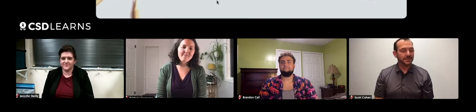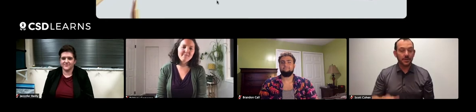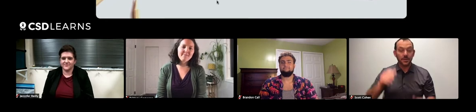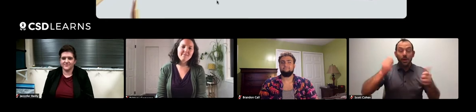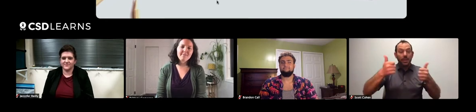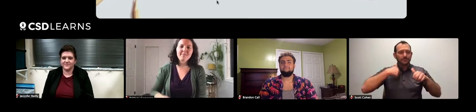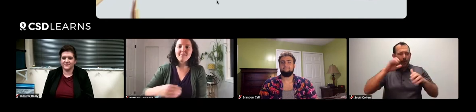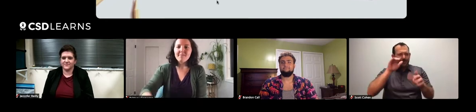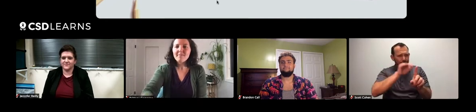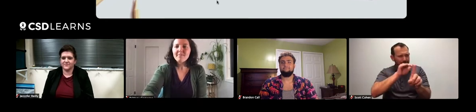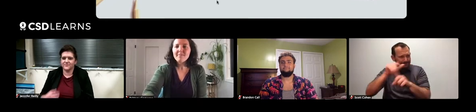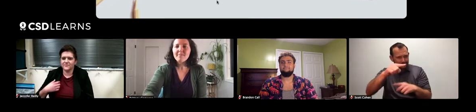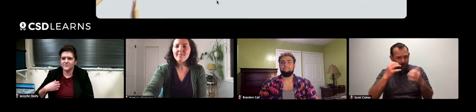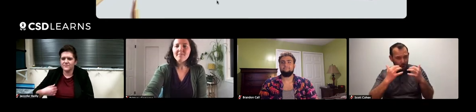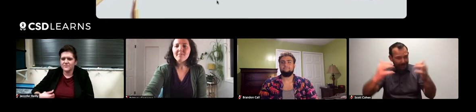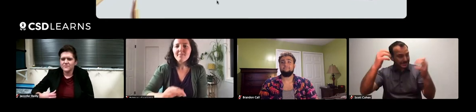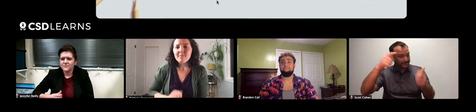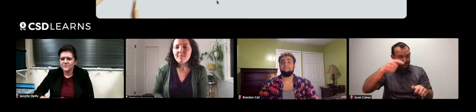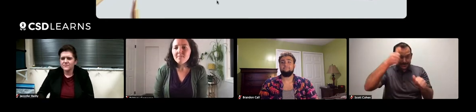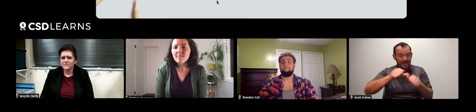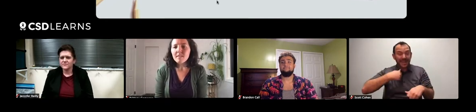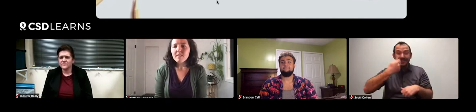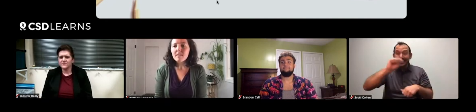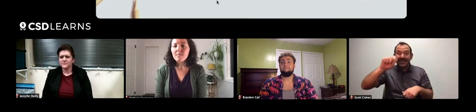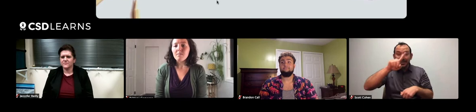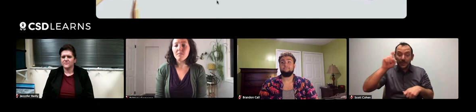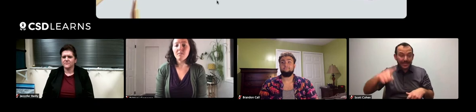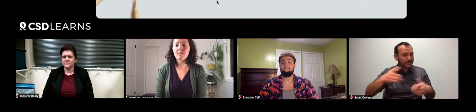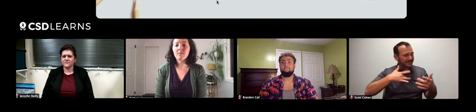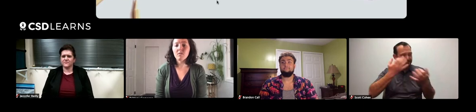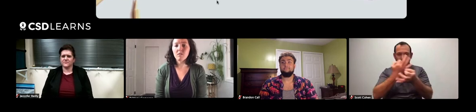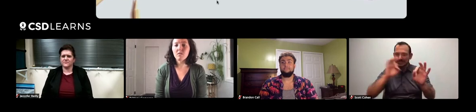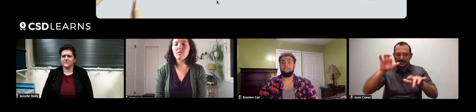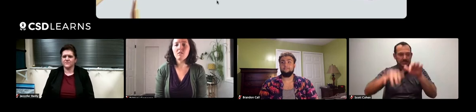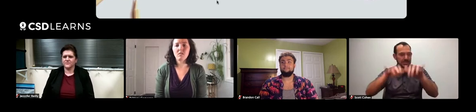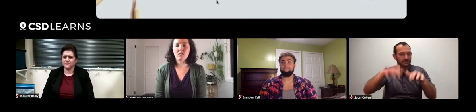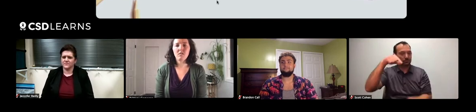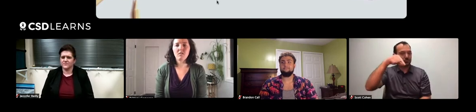Okay, so I'd like to remind our audience, if you have any questions, keep in mind, feel free to type those